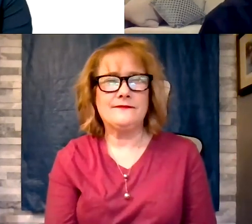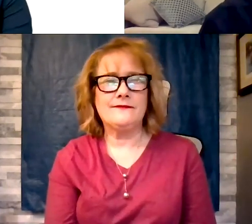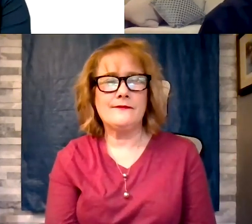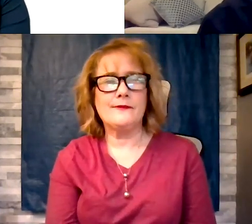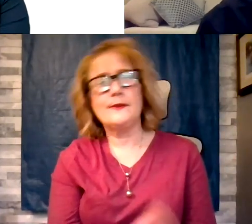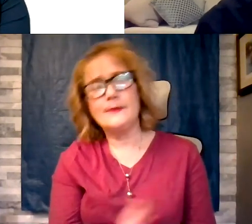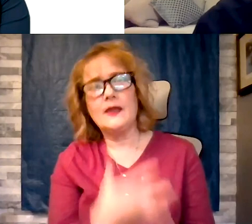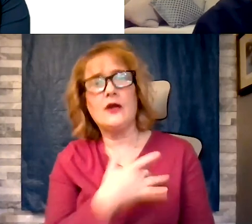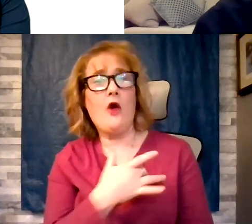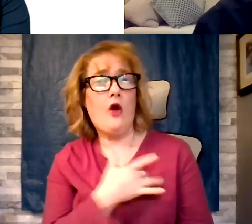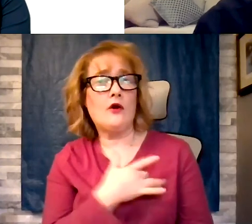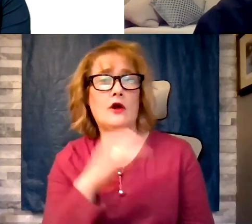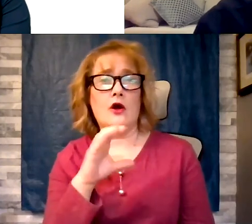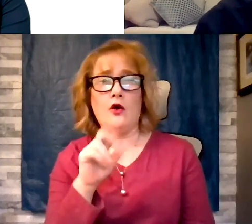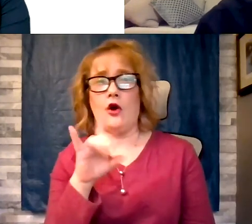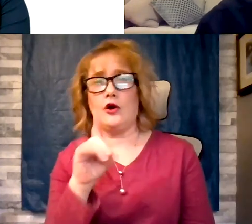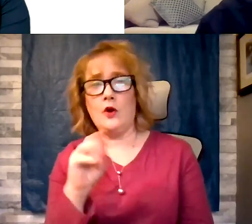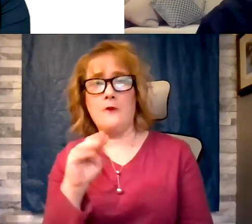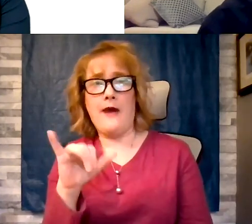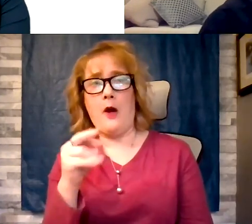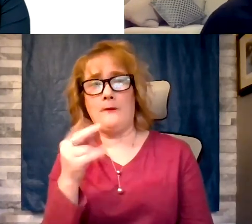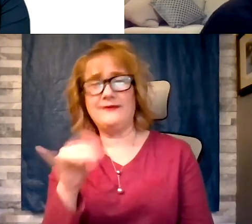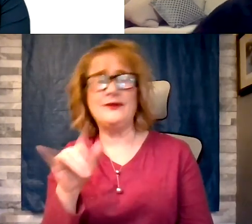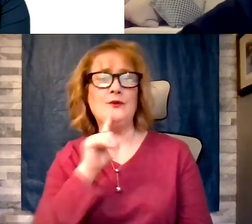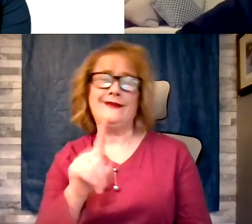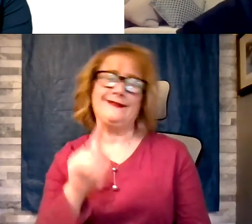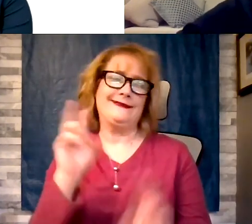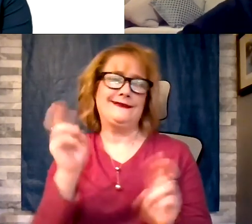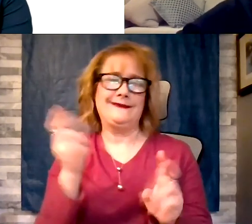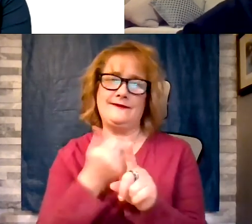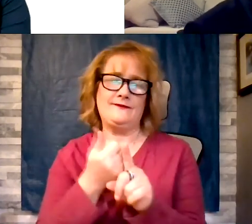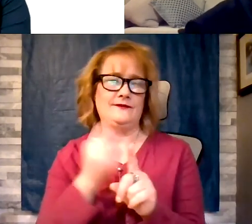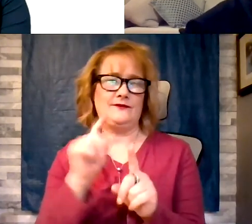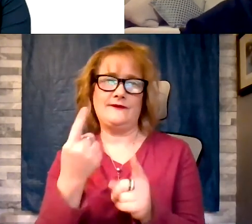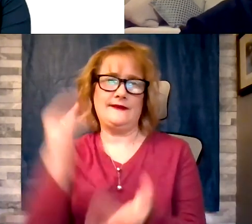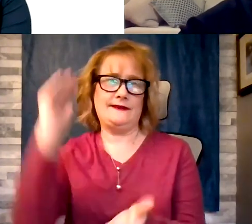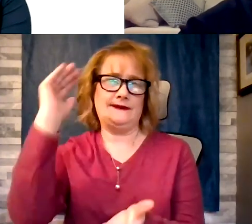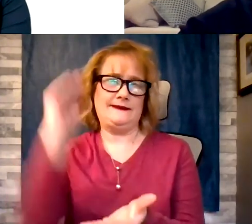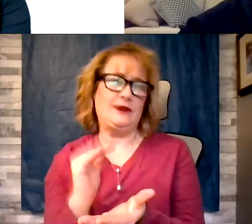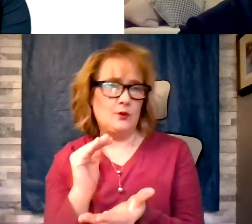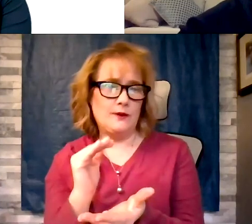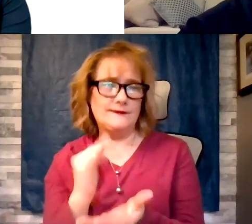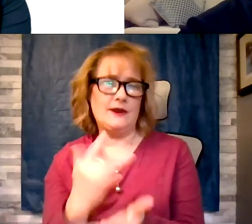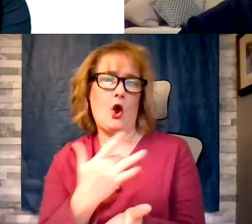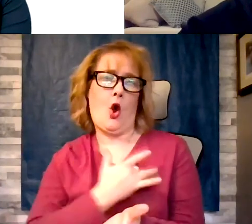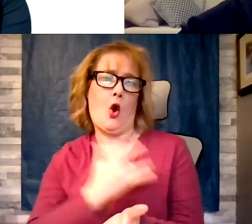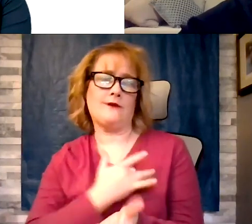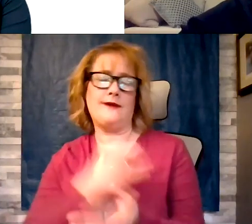decreased in heart function, decrease in ejection fraction.